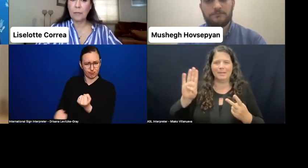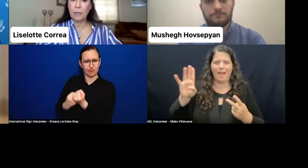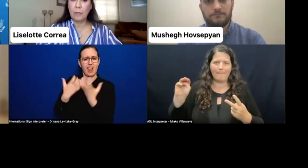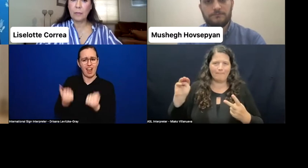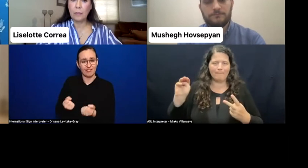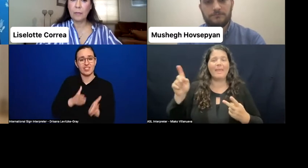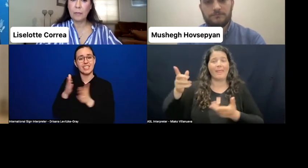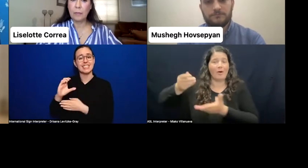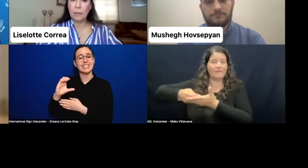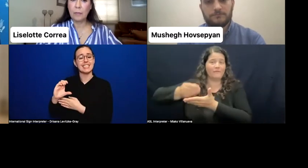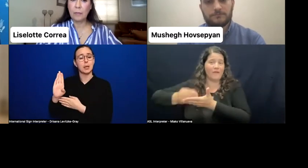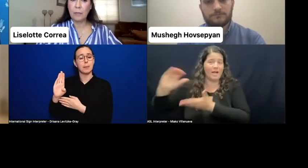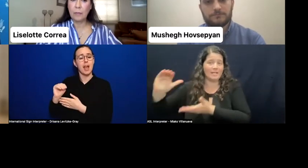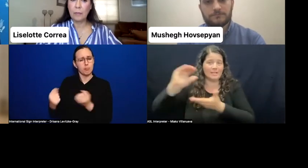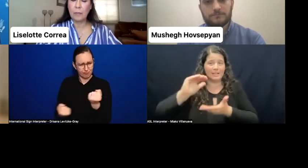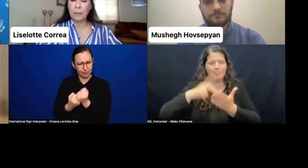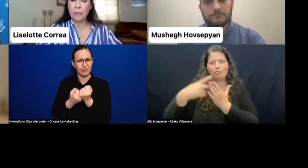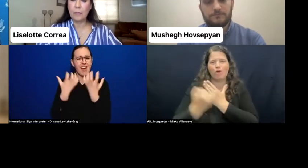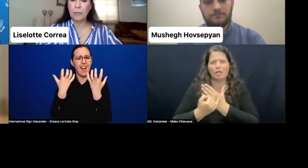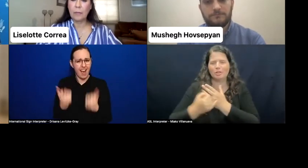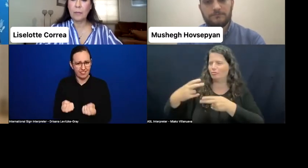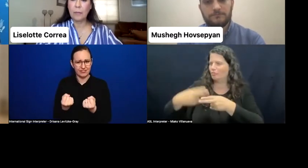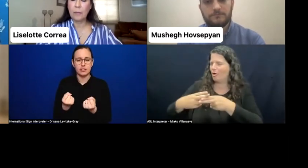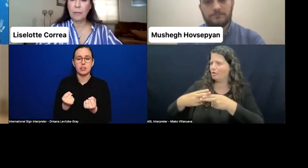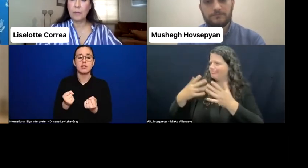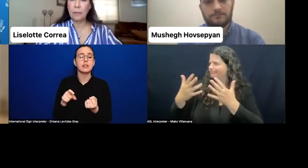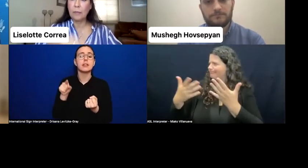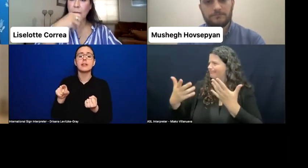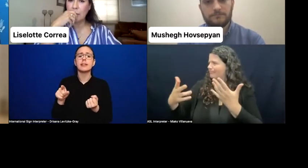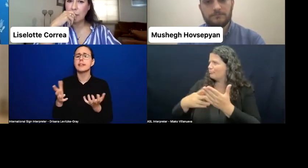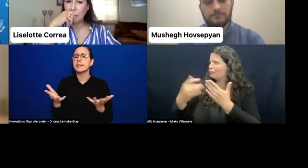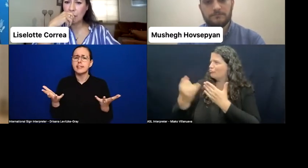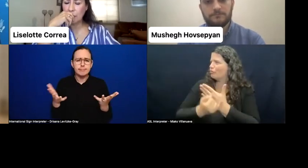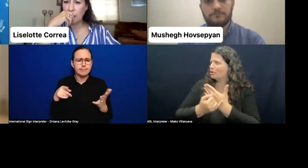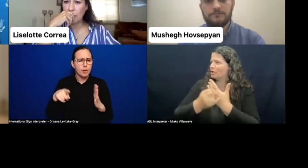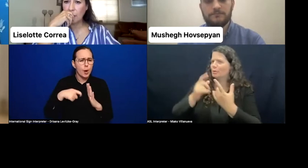is called "project to increase the participation of persons